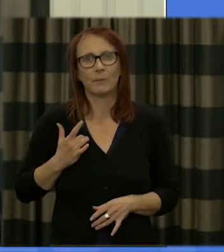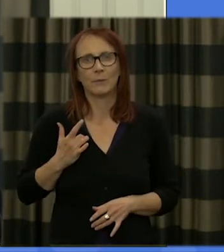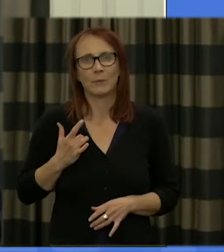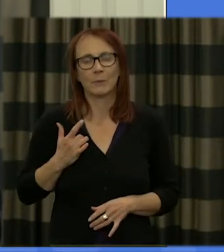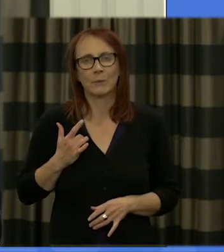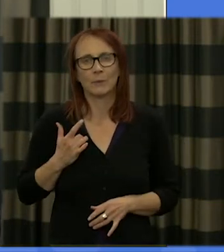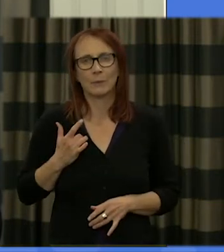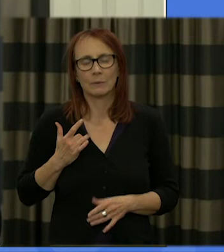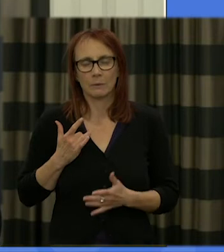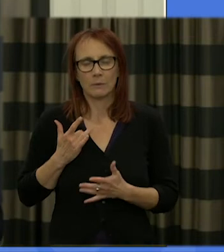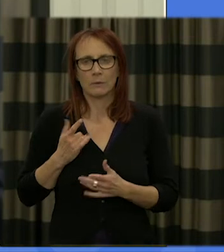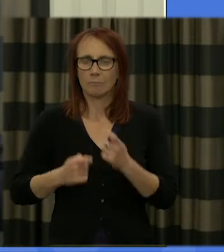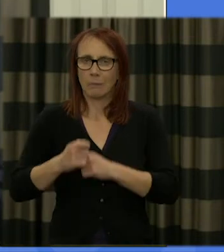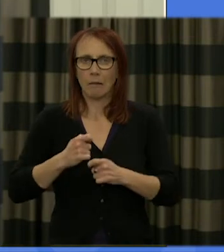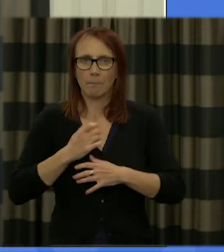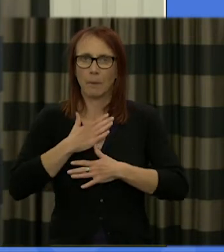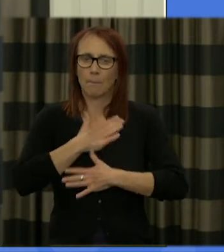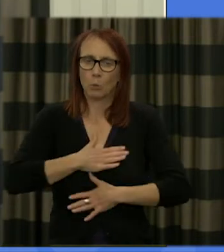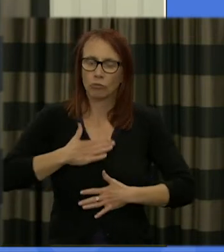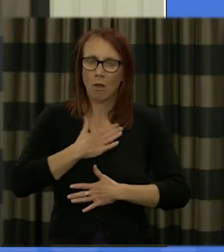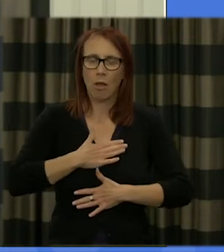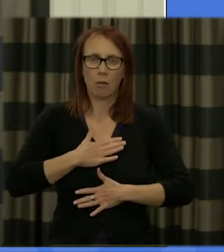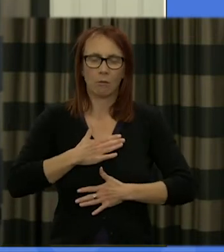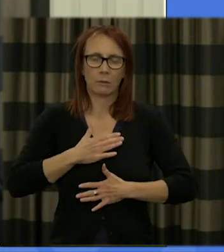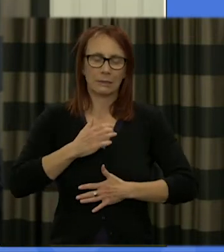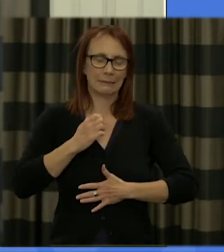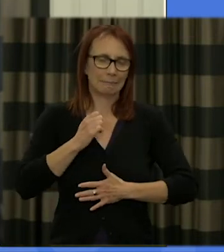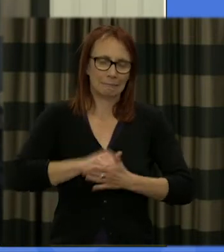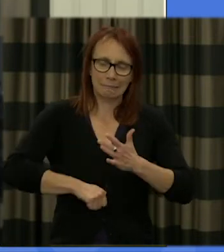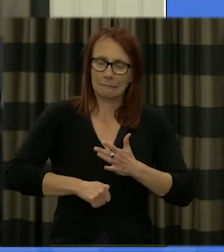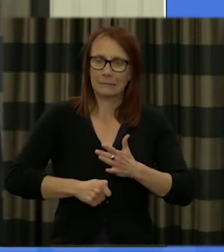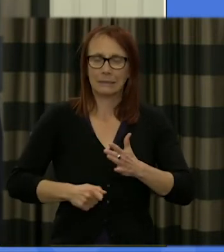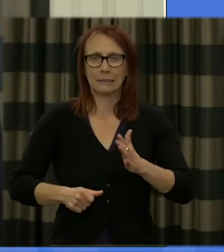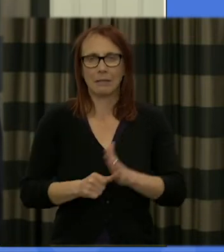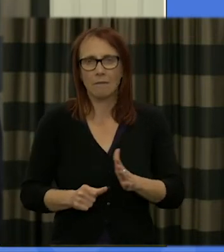become really emotional and hard and difficult to resolve and my job is to